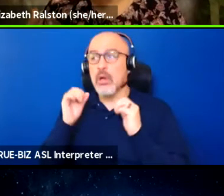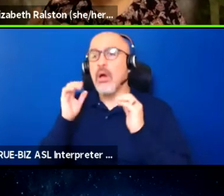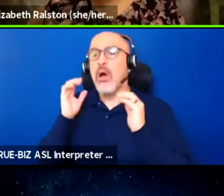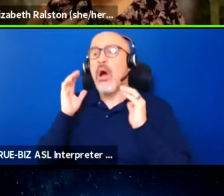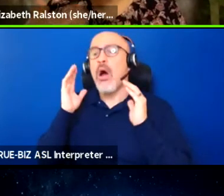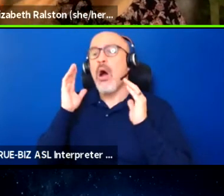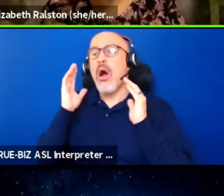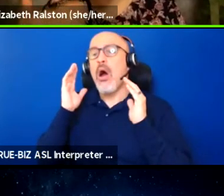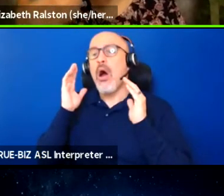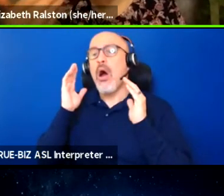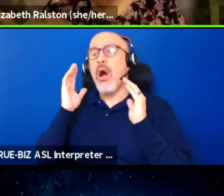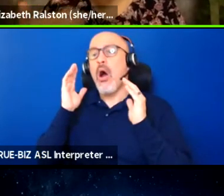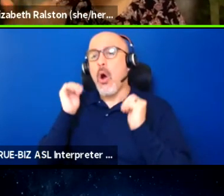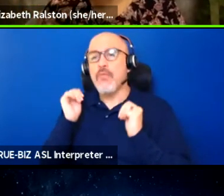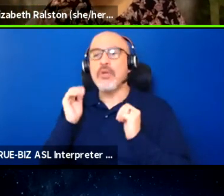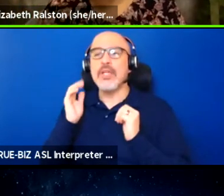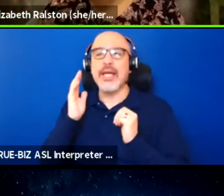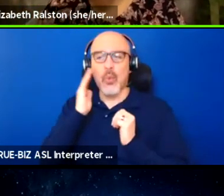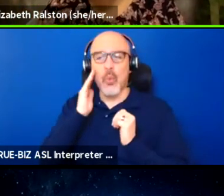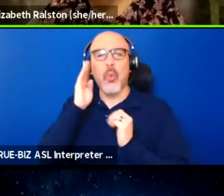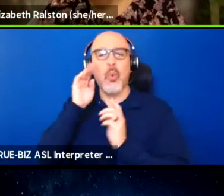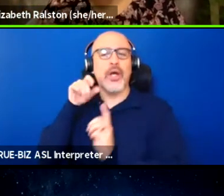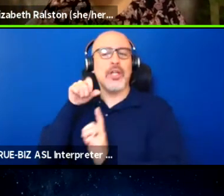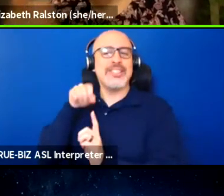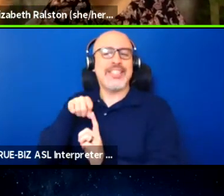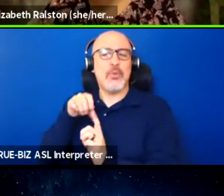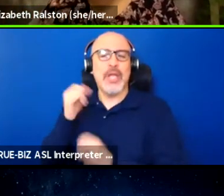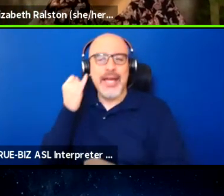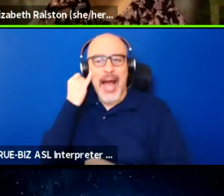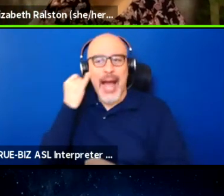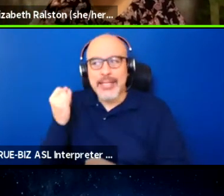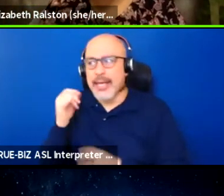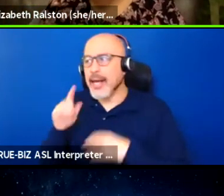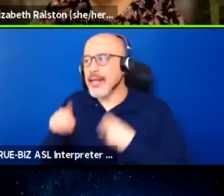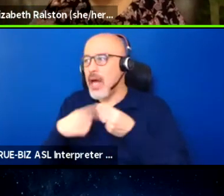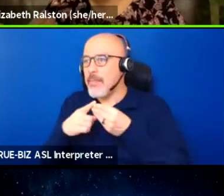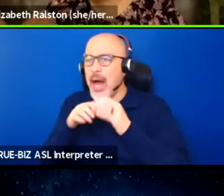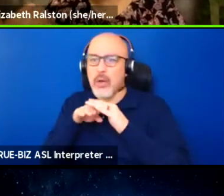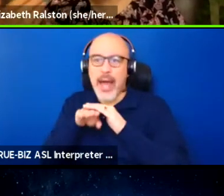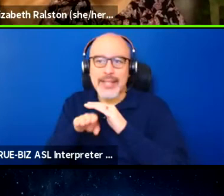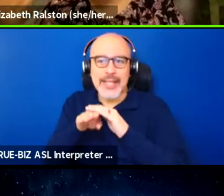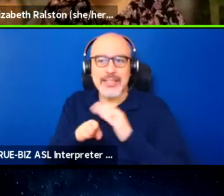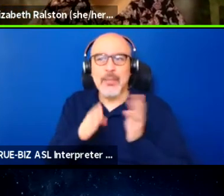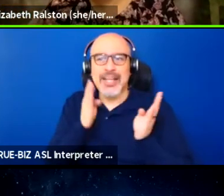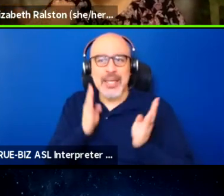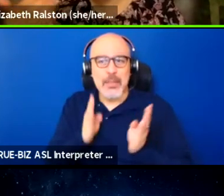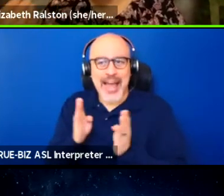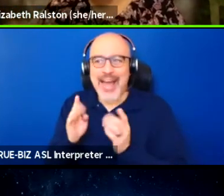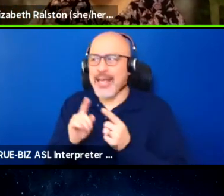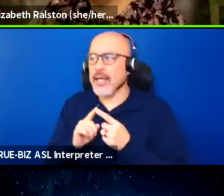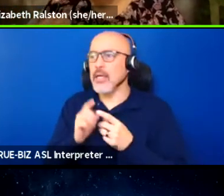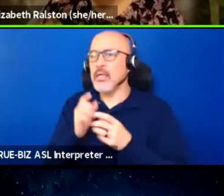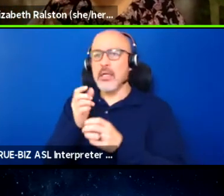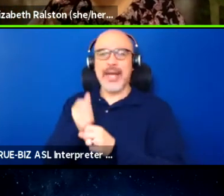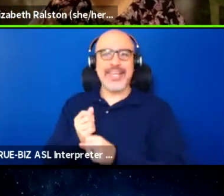stimulate ideas about accessibility planning and getting ready for the reopening.